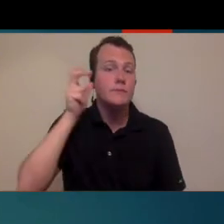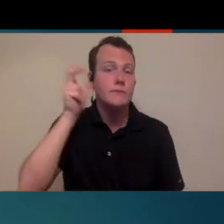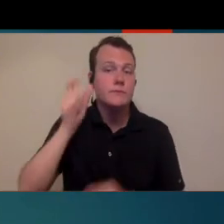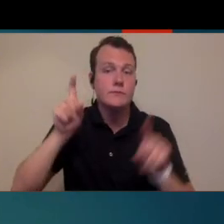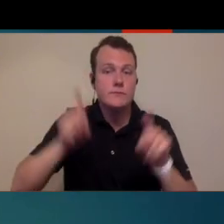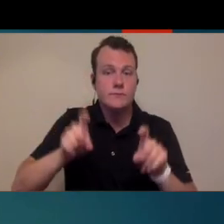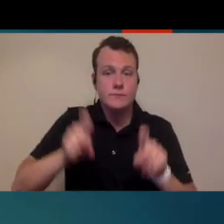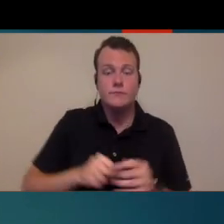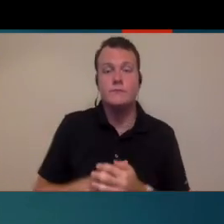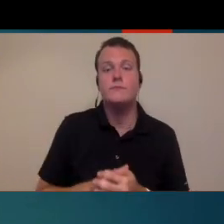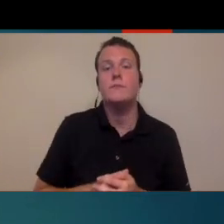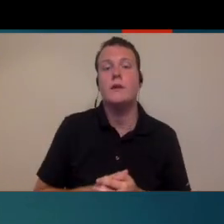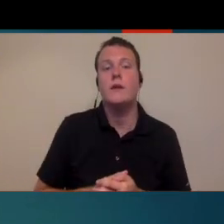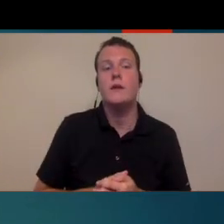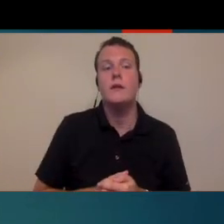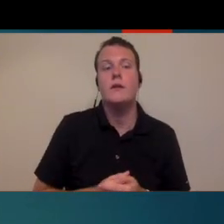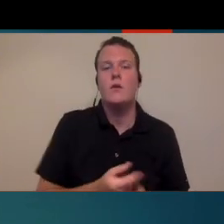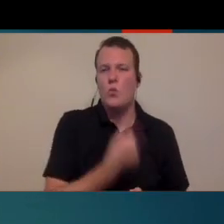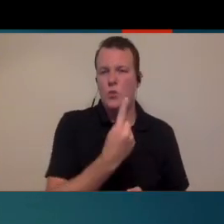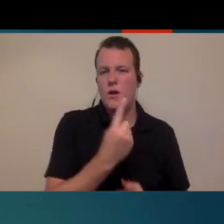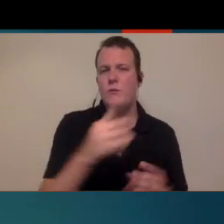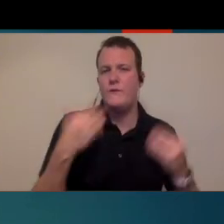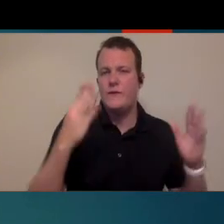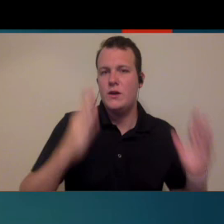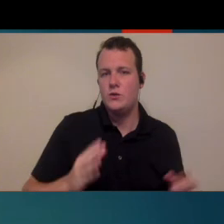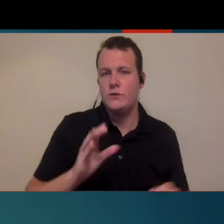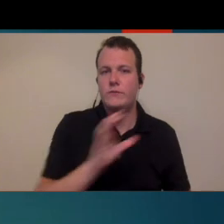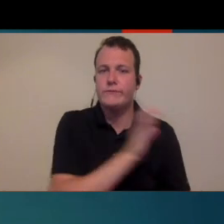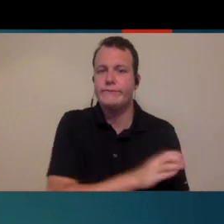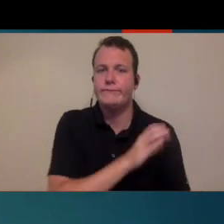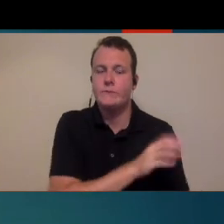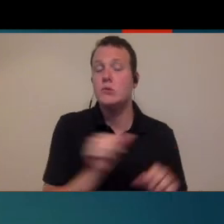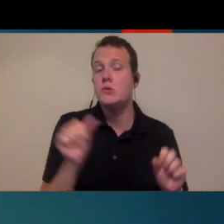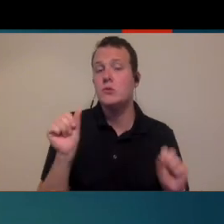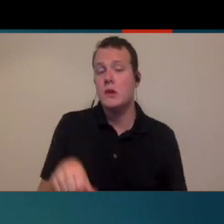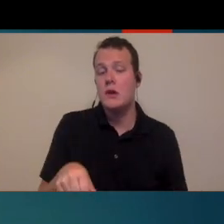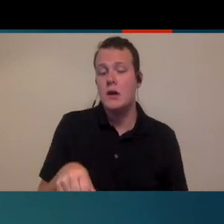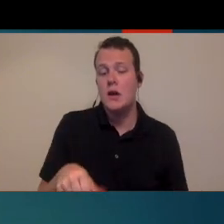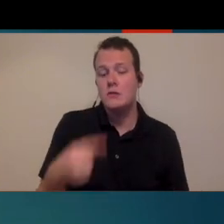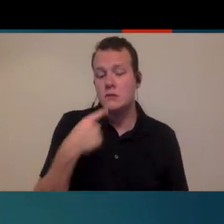hearing test, at a single provider clinic, you could make a case that that